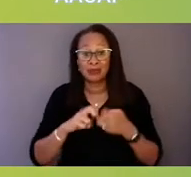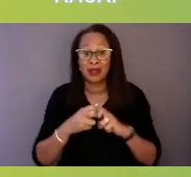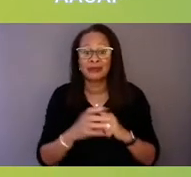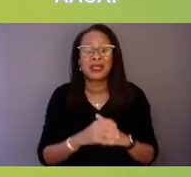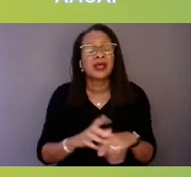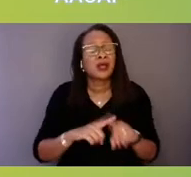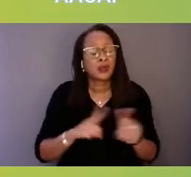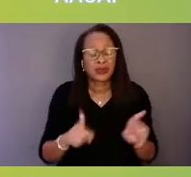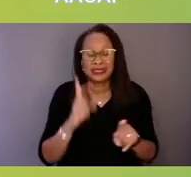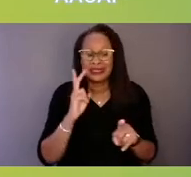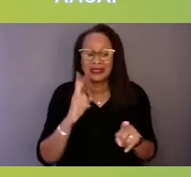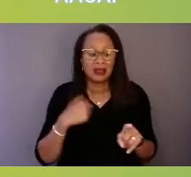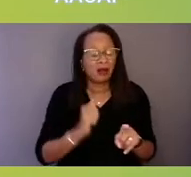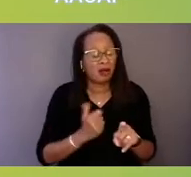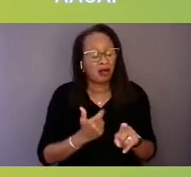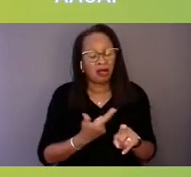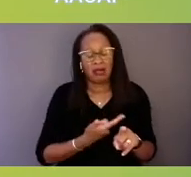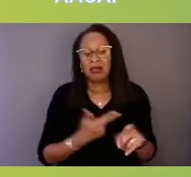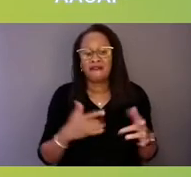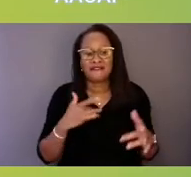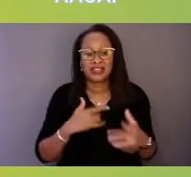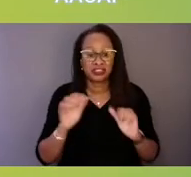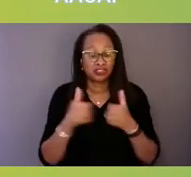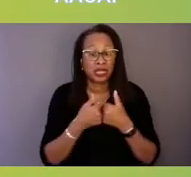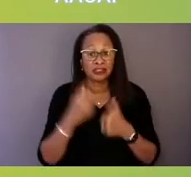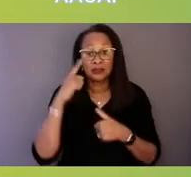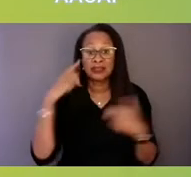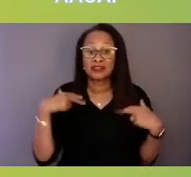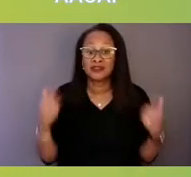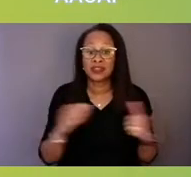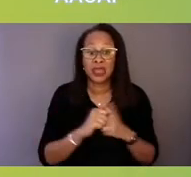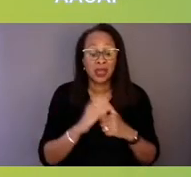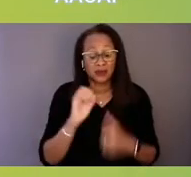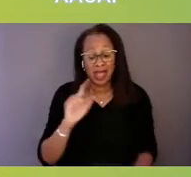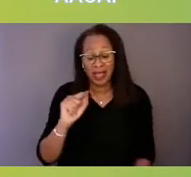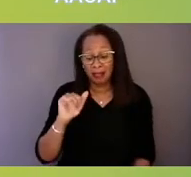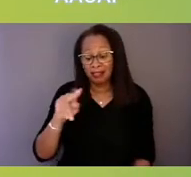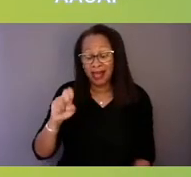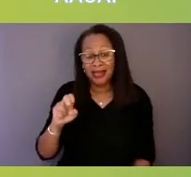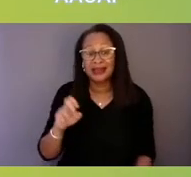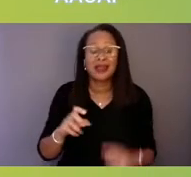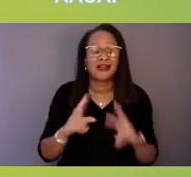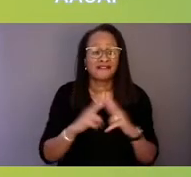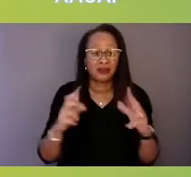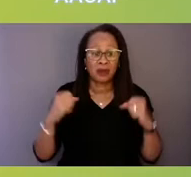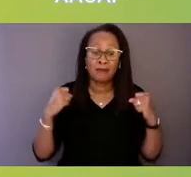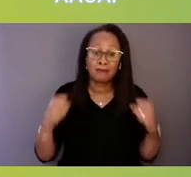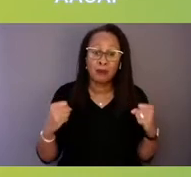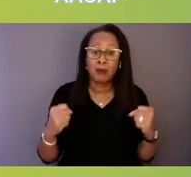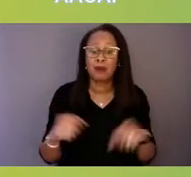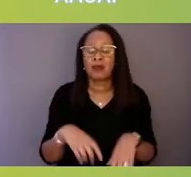and so we've outlined a really bold kind of strategy of ways in which we can ensure that we're transforming